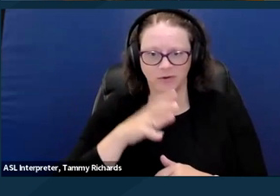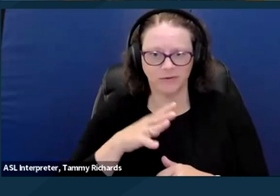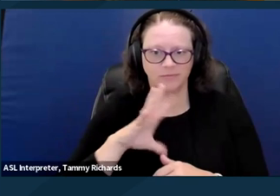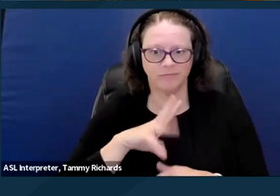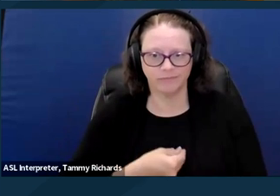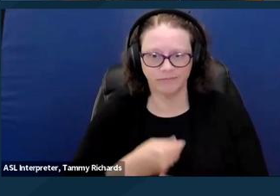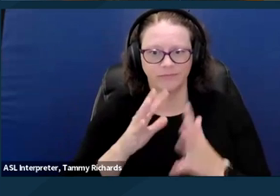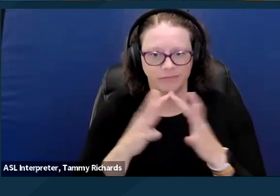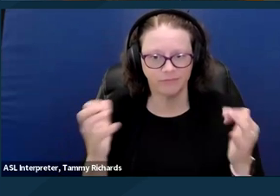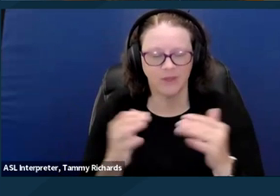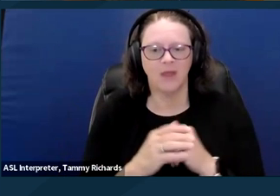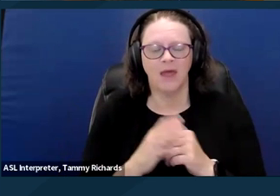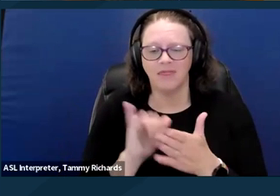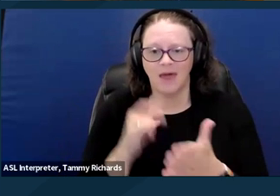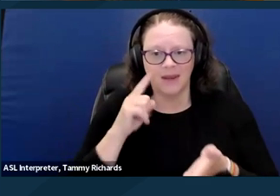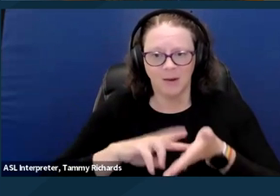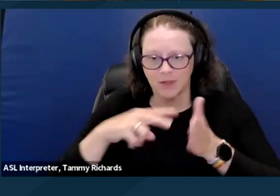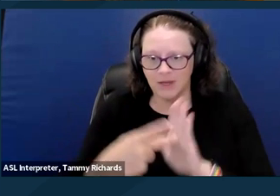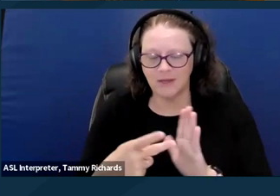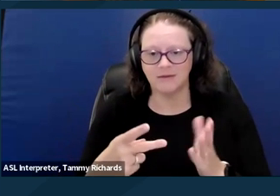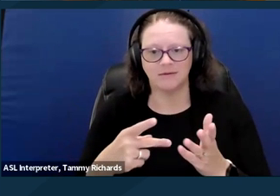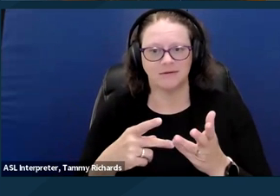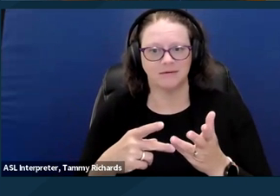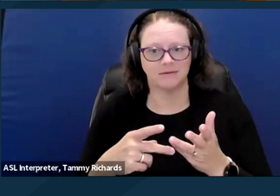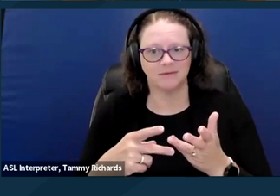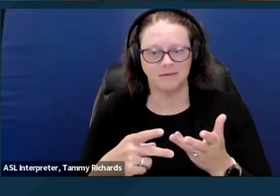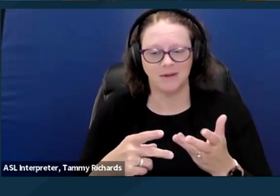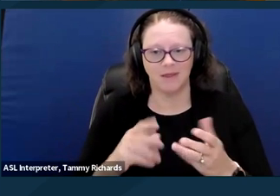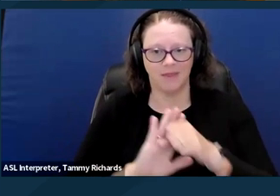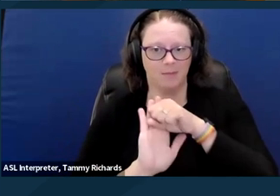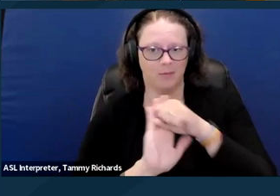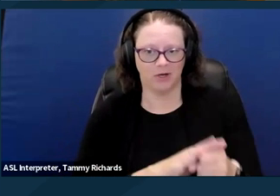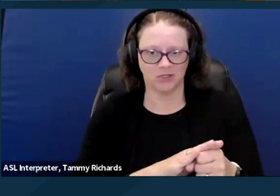implicate the oppression of people with disabilities. It also places people,